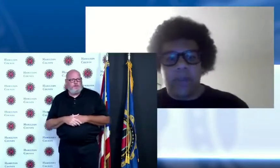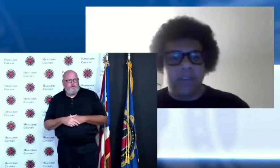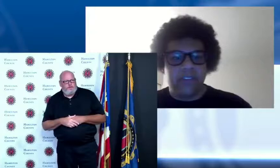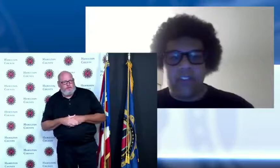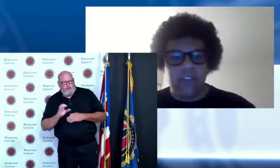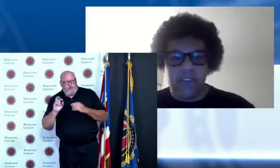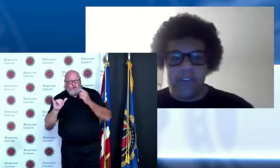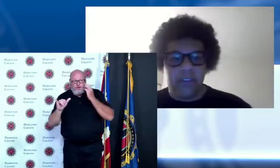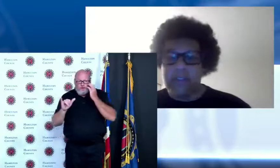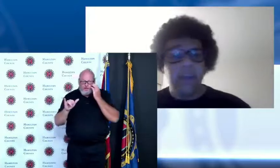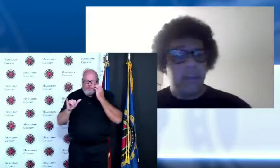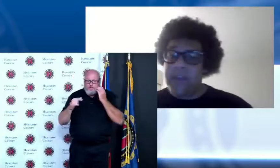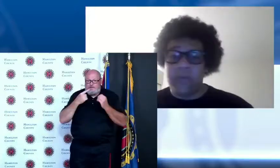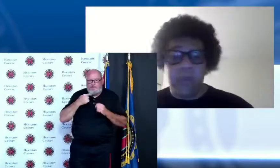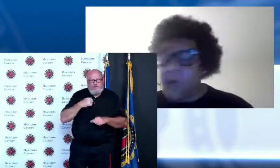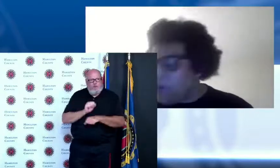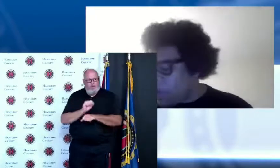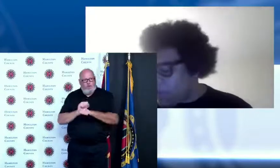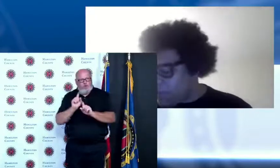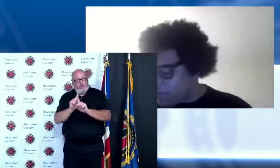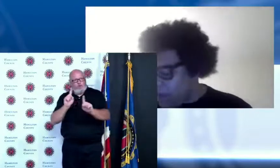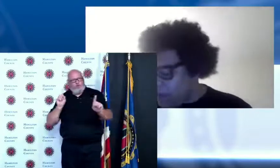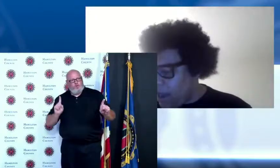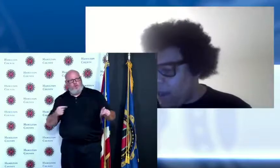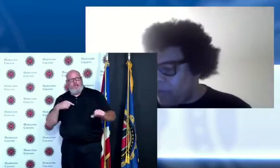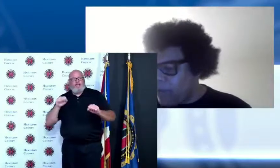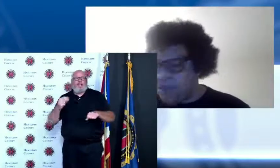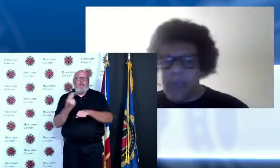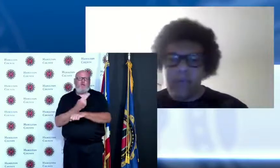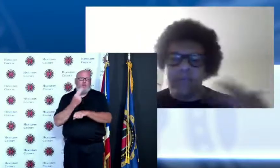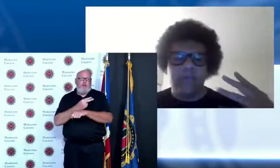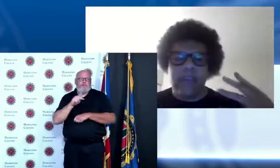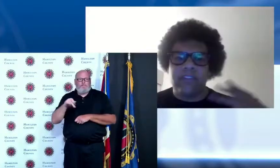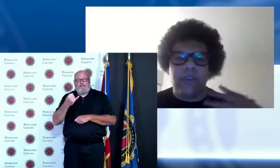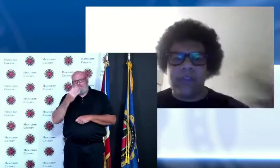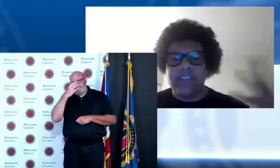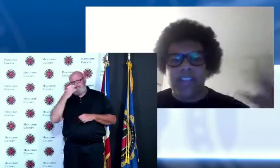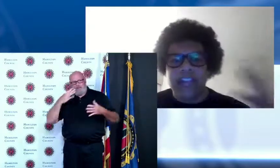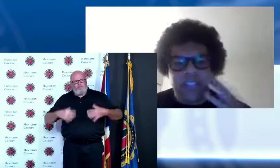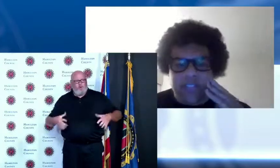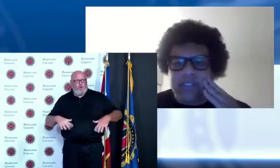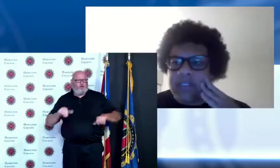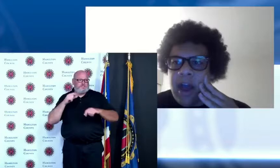pajamas and t-shirts and and report on all this stuff but like we've made so many changes